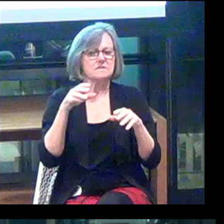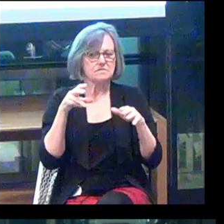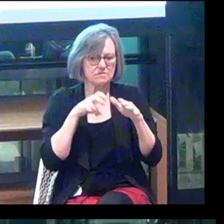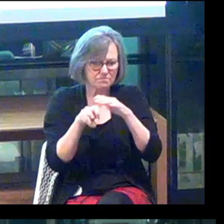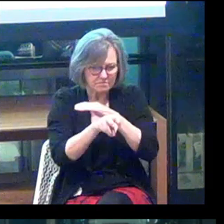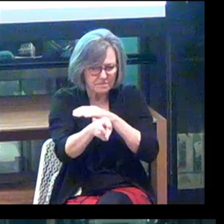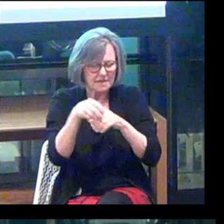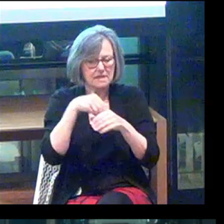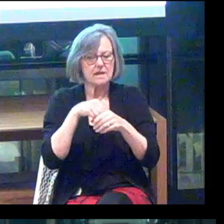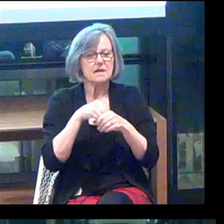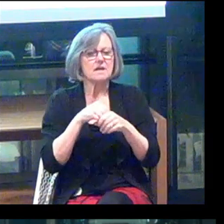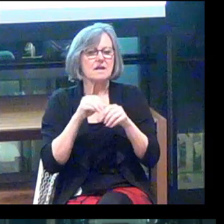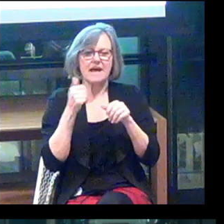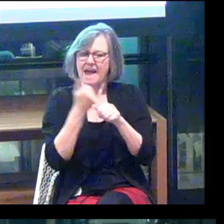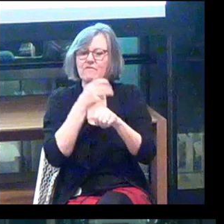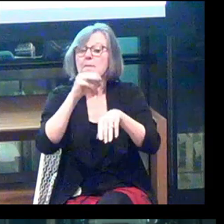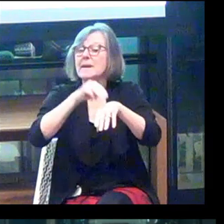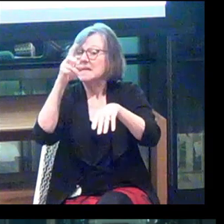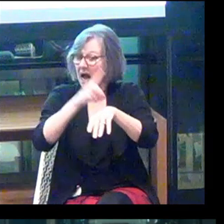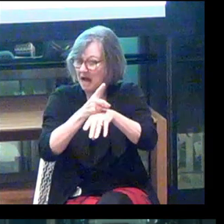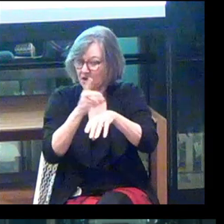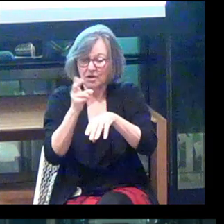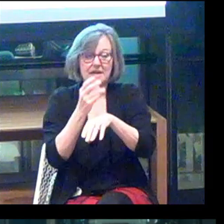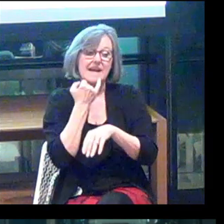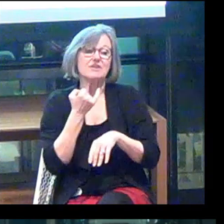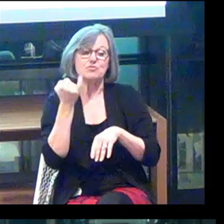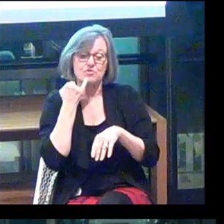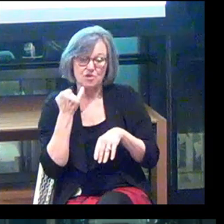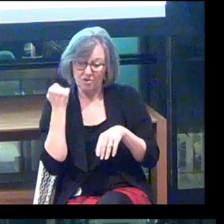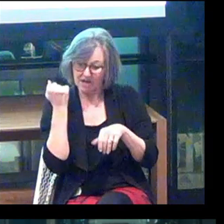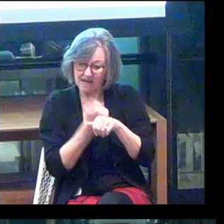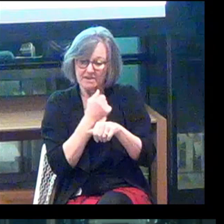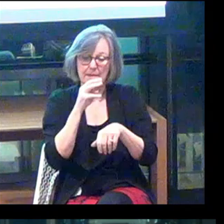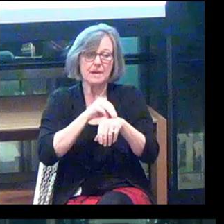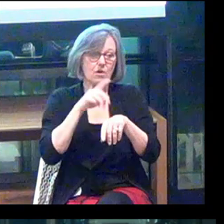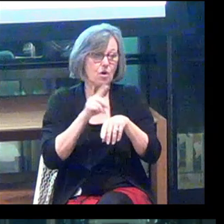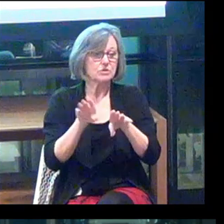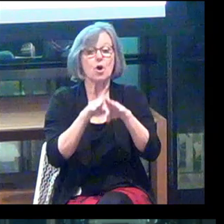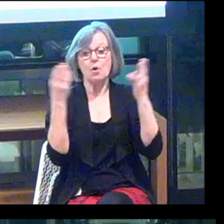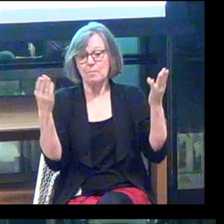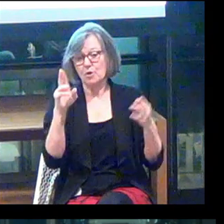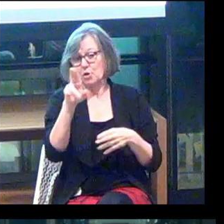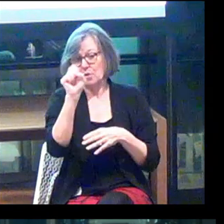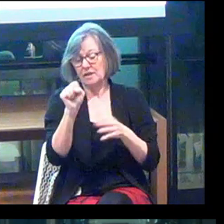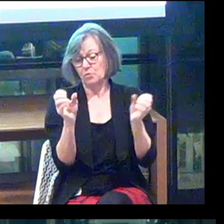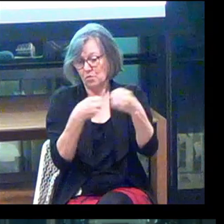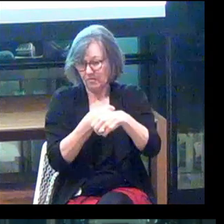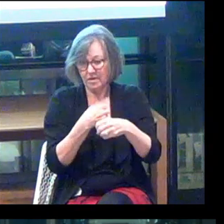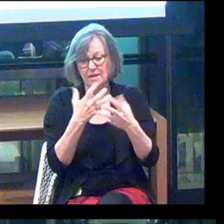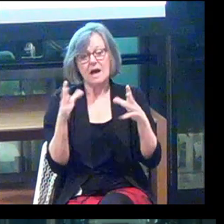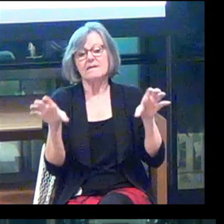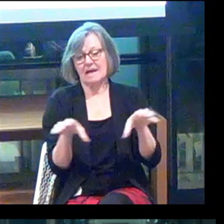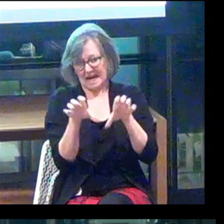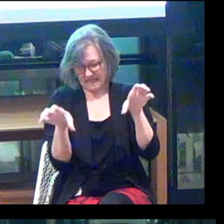And they're being deployed in every McDonalds in Israel right now. And they just opened up a US office. So there's a lot of activity here.